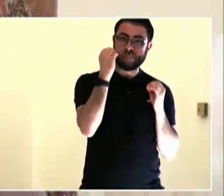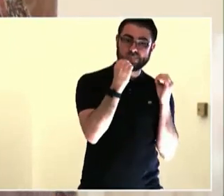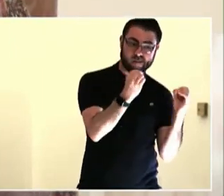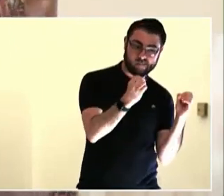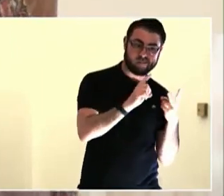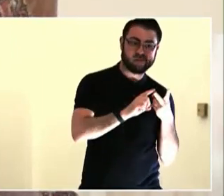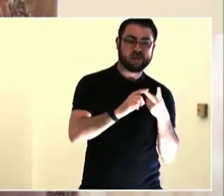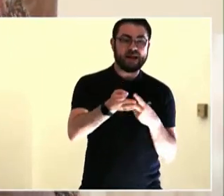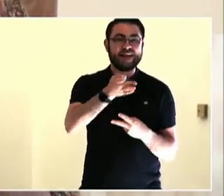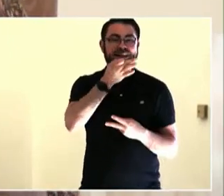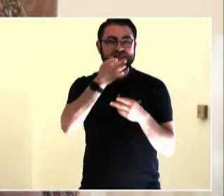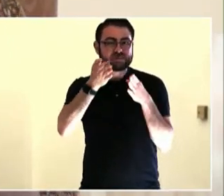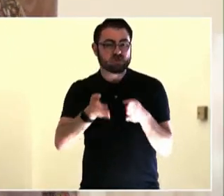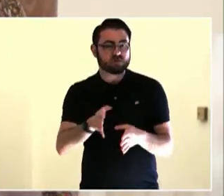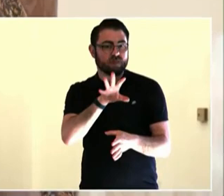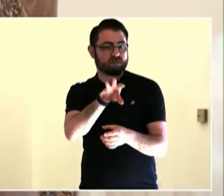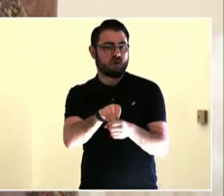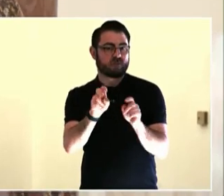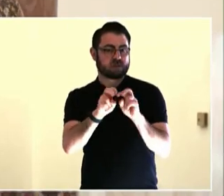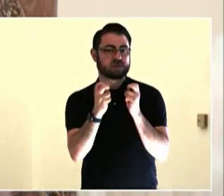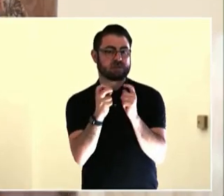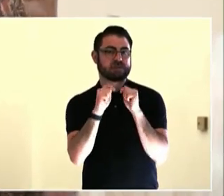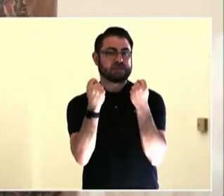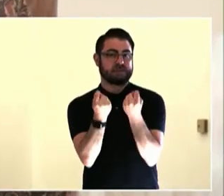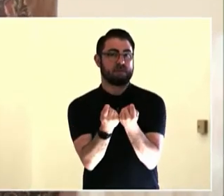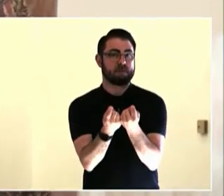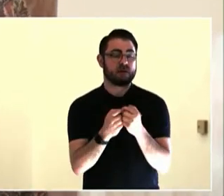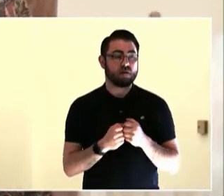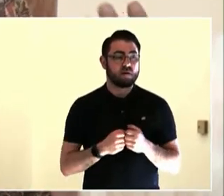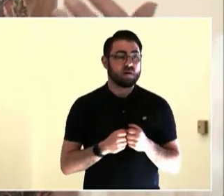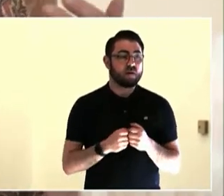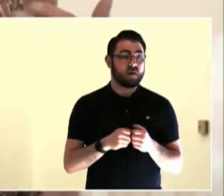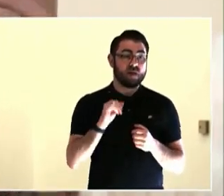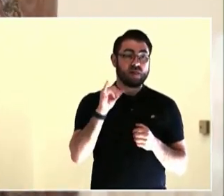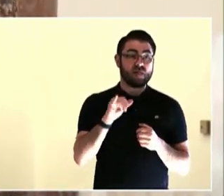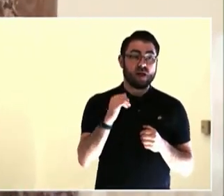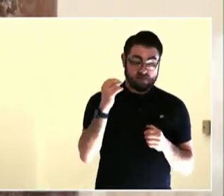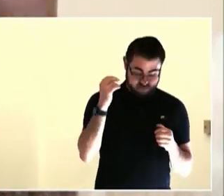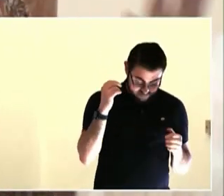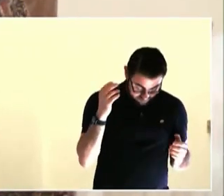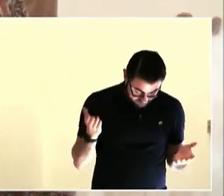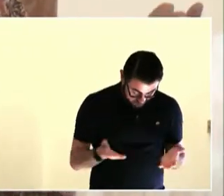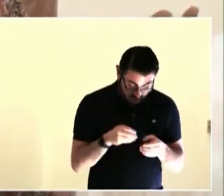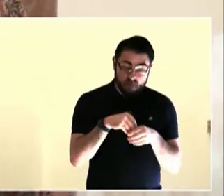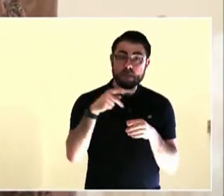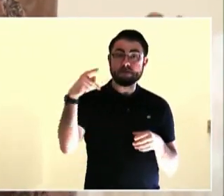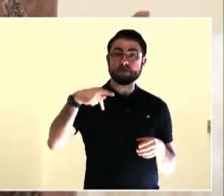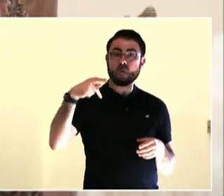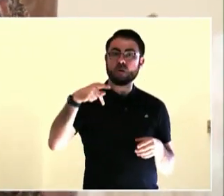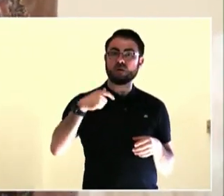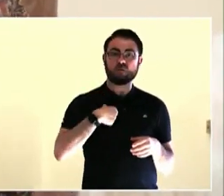because that's the beginning. Okay. So we set priorities. We developed a plan. We looked for resources.